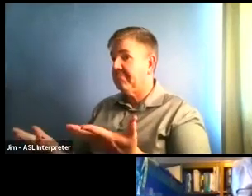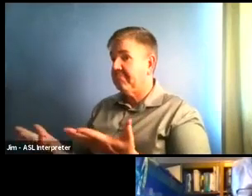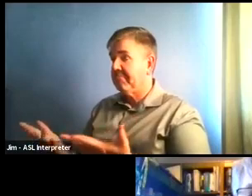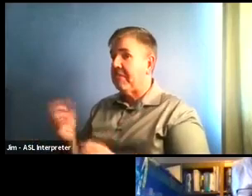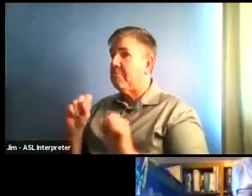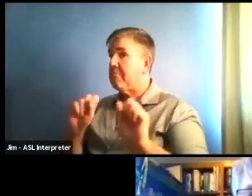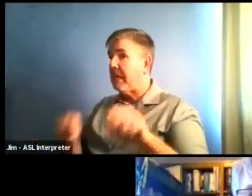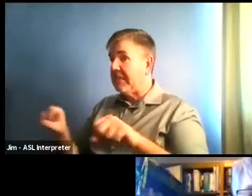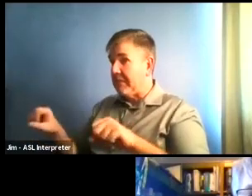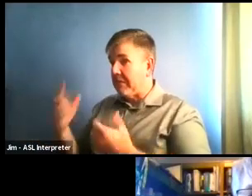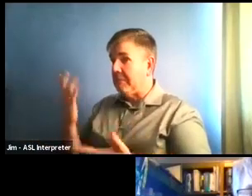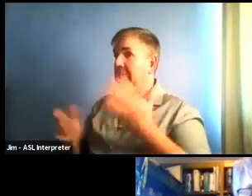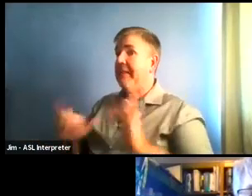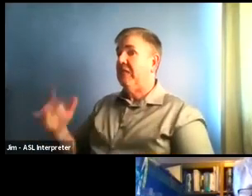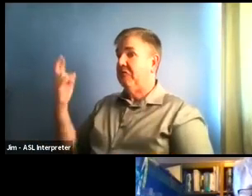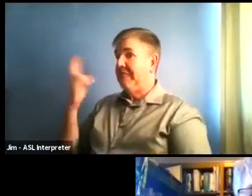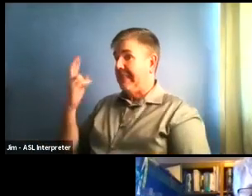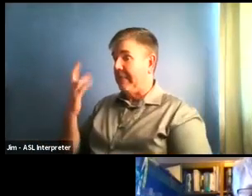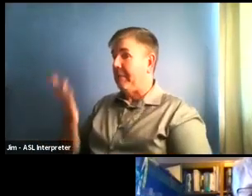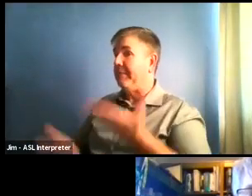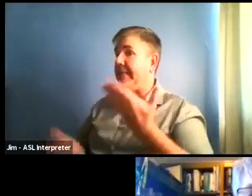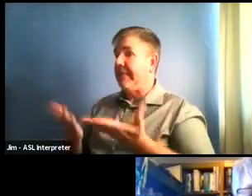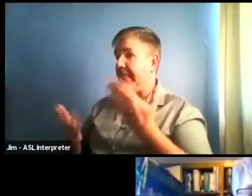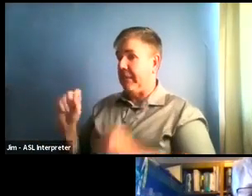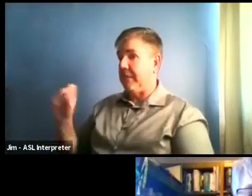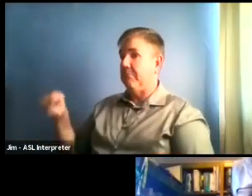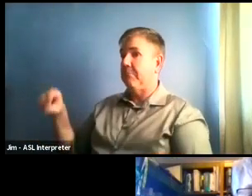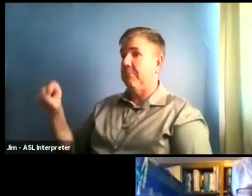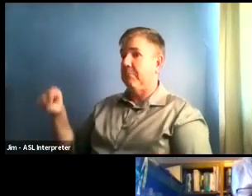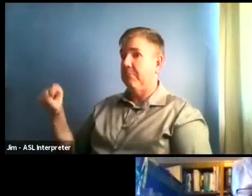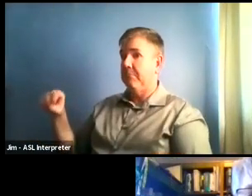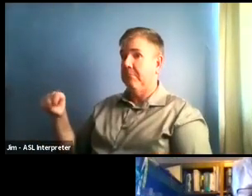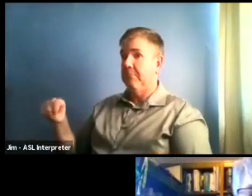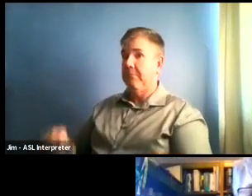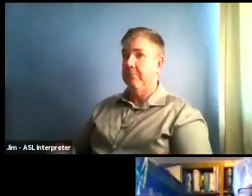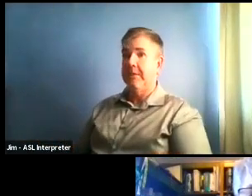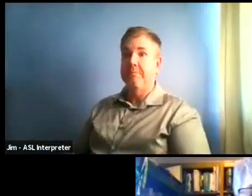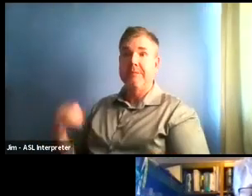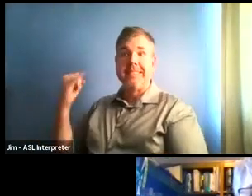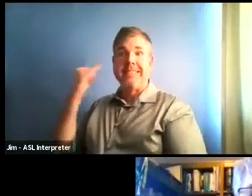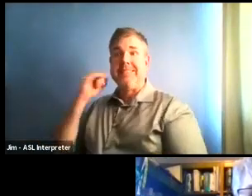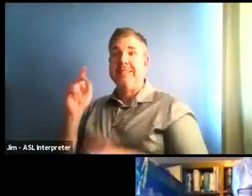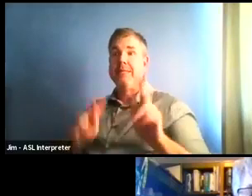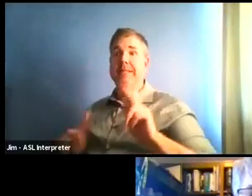If people are less likely to be out and about and gather,